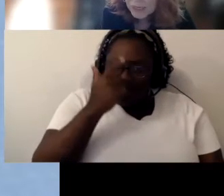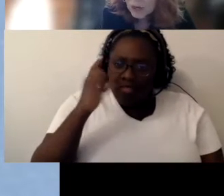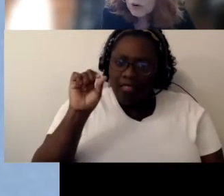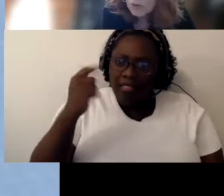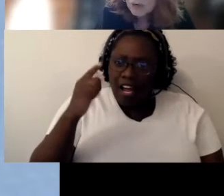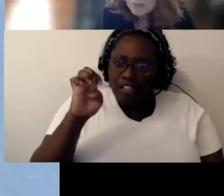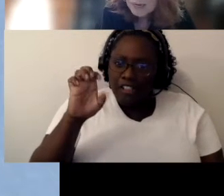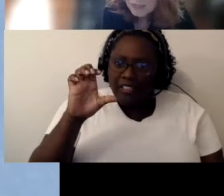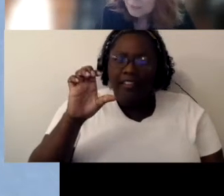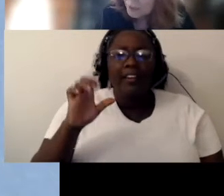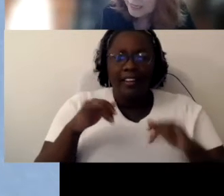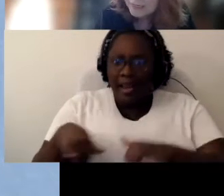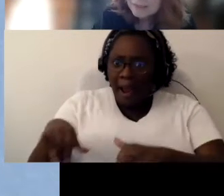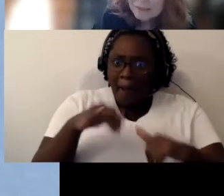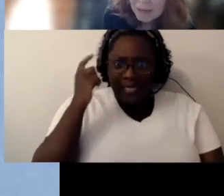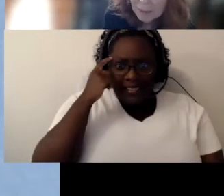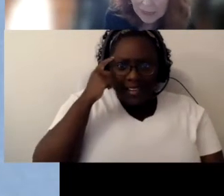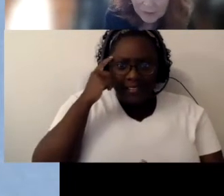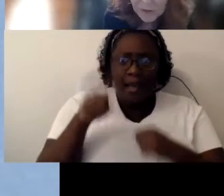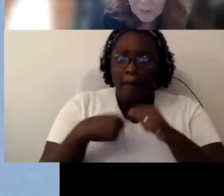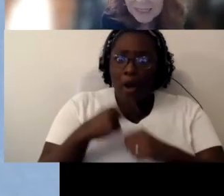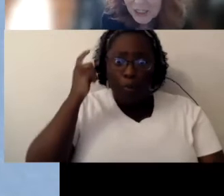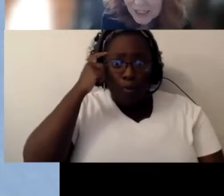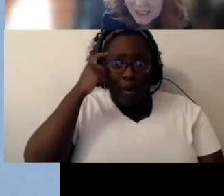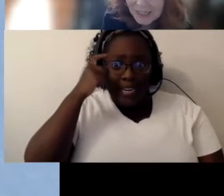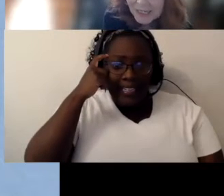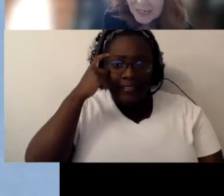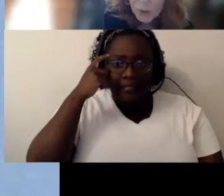we know about the brain about information